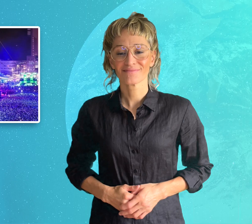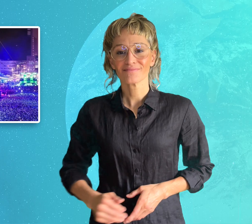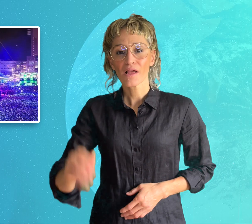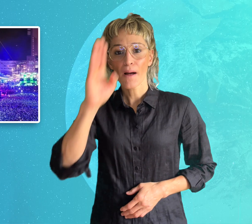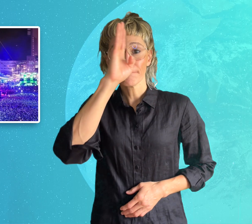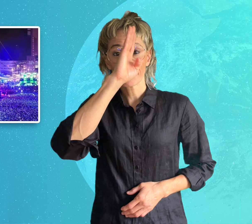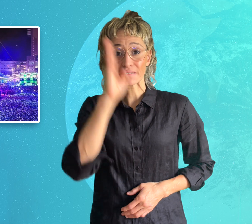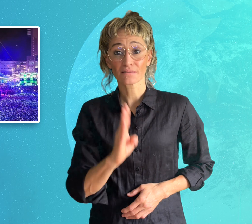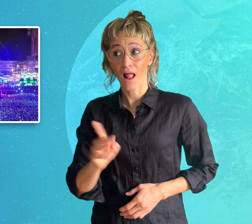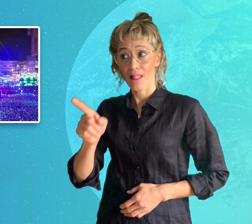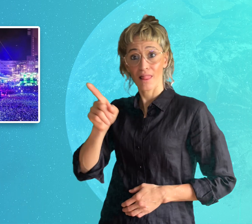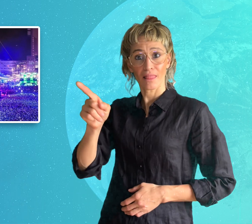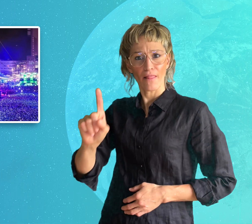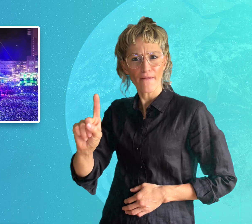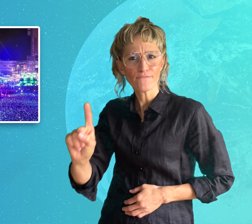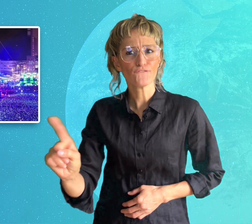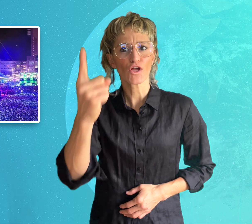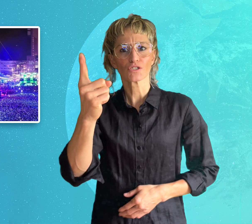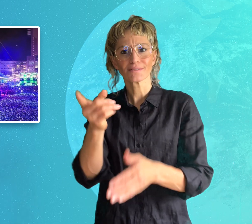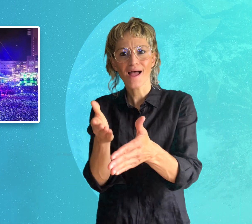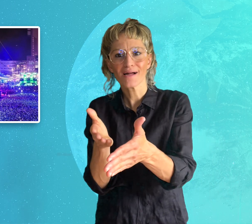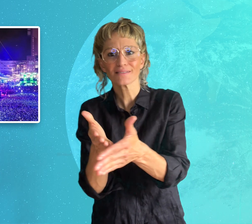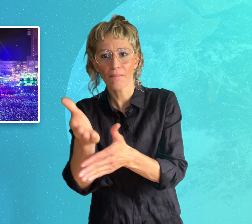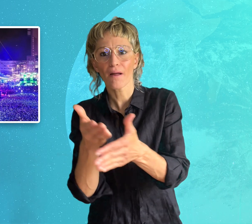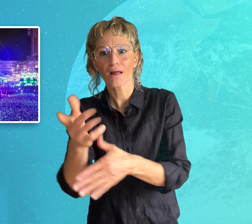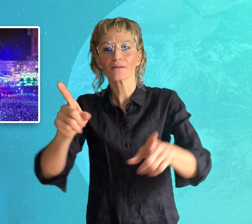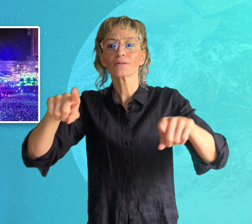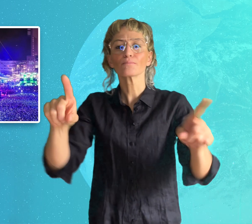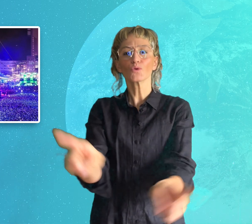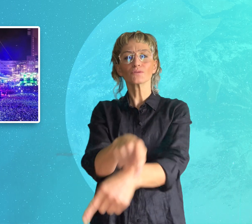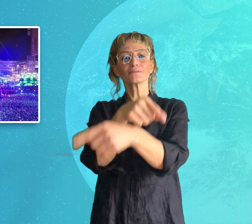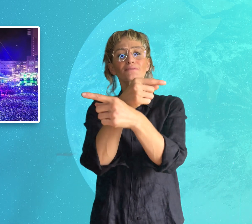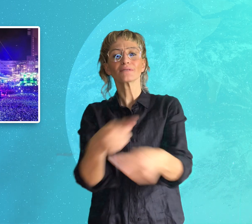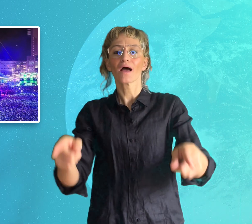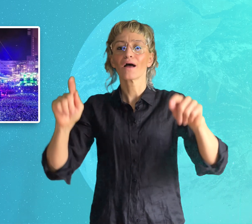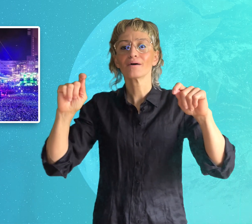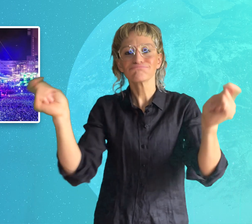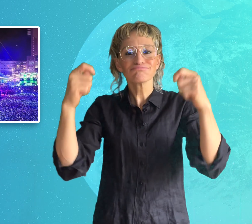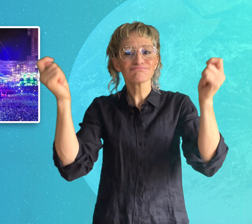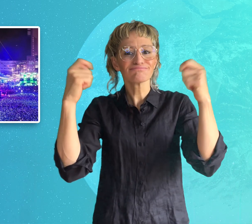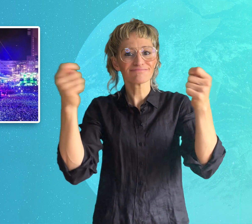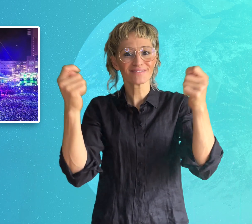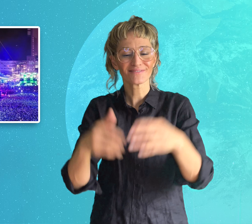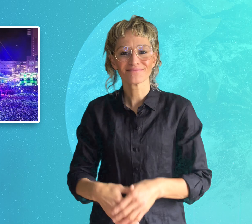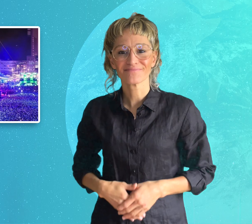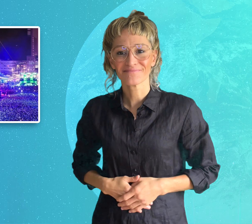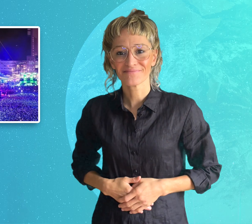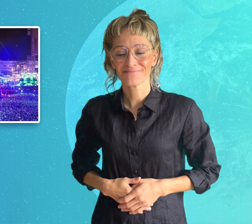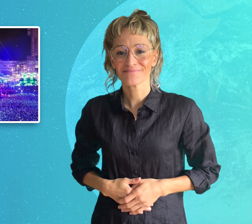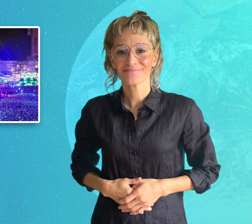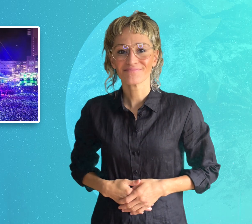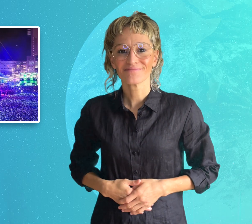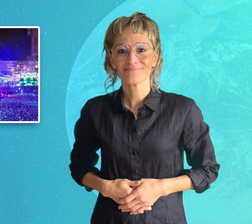First accessible concert